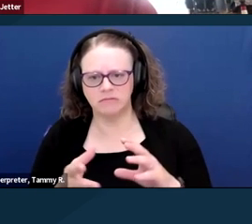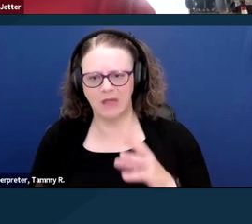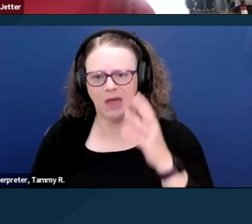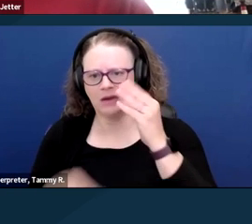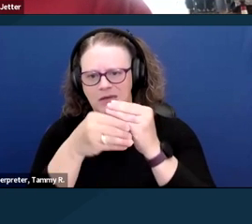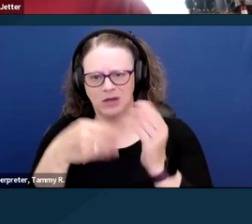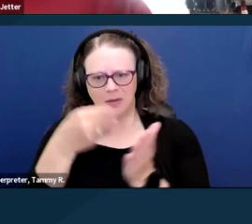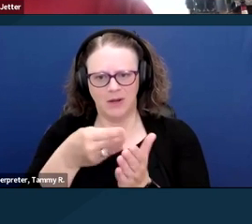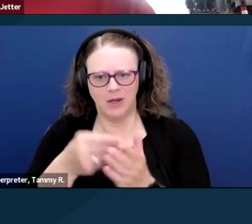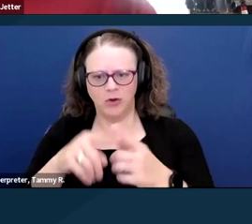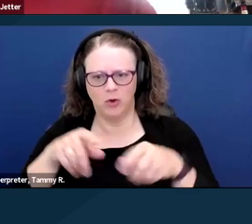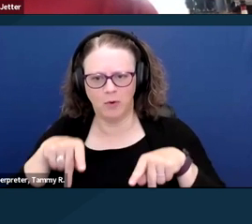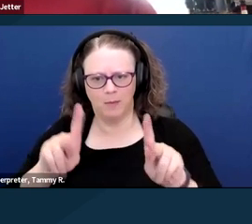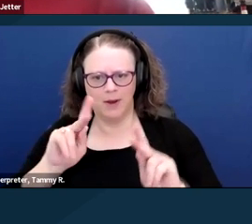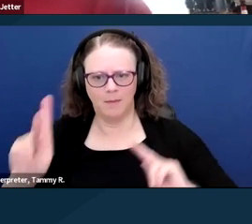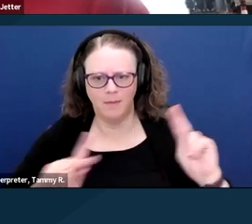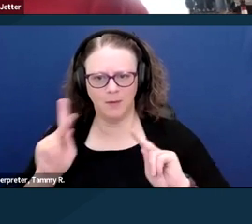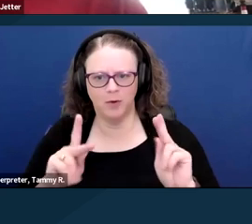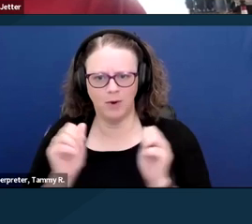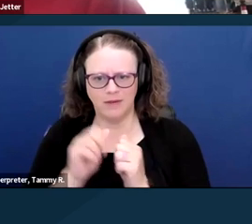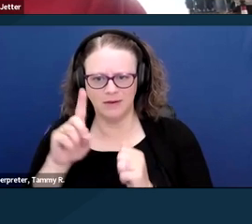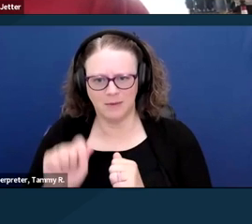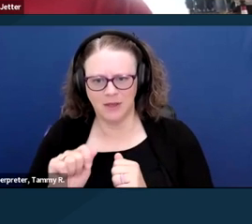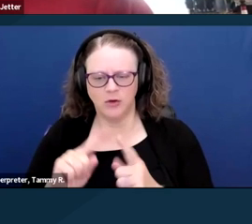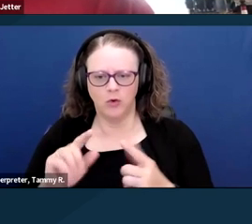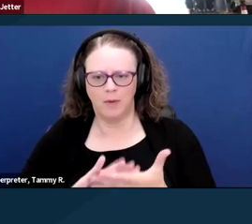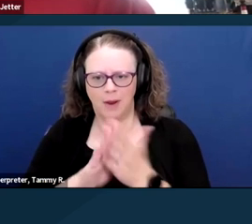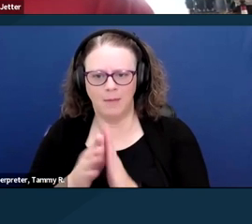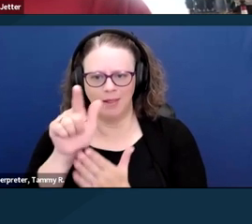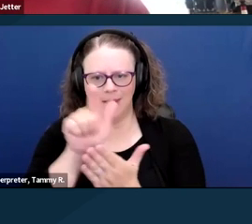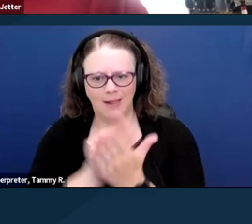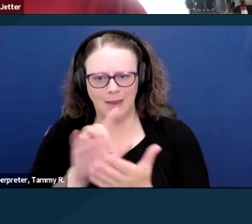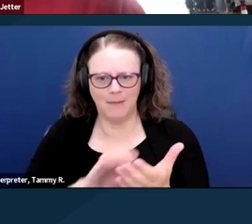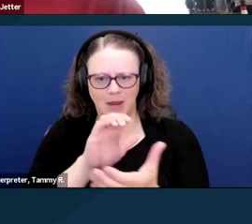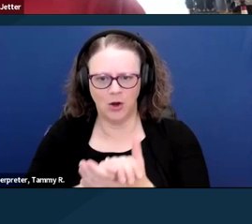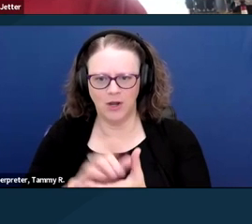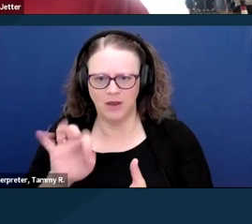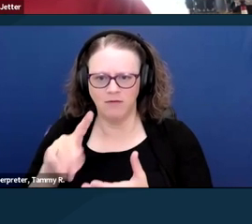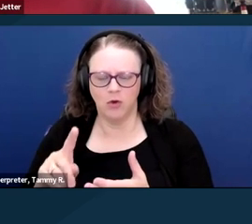to allow people with disabilities to get legally married if you are bringing into the relationship